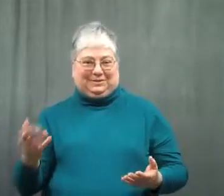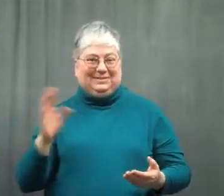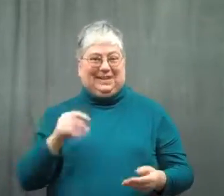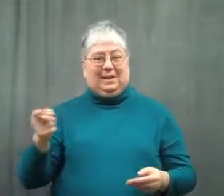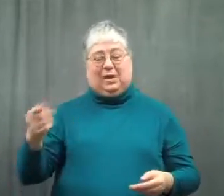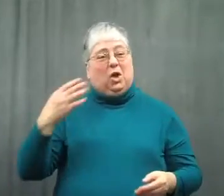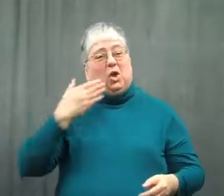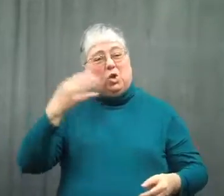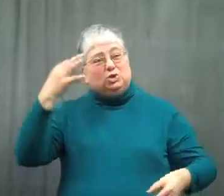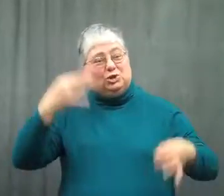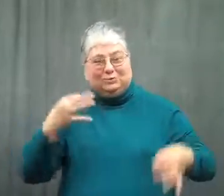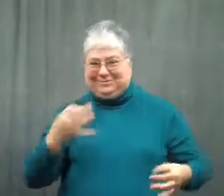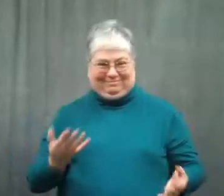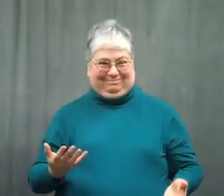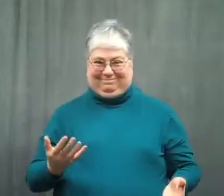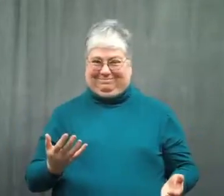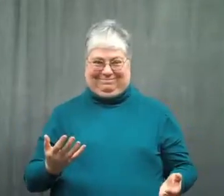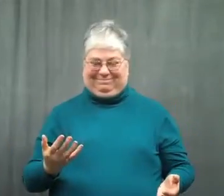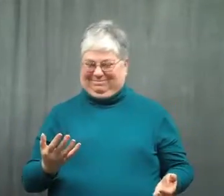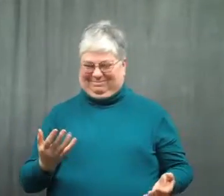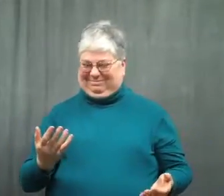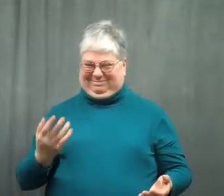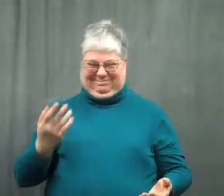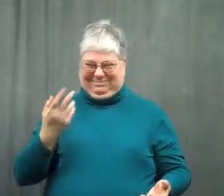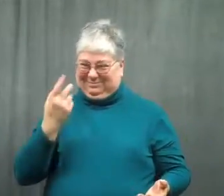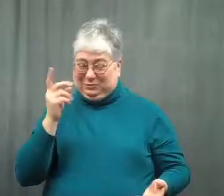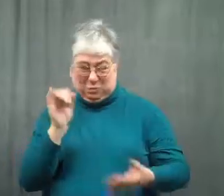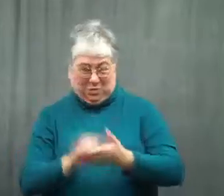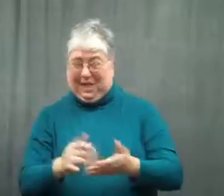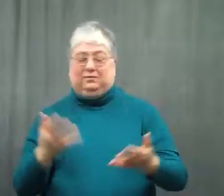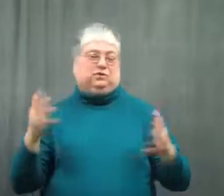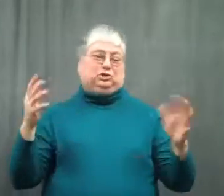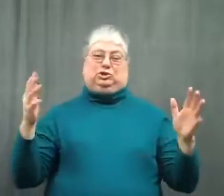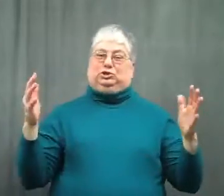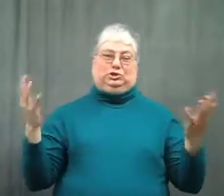It showed a lack of good judgement.